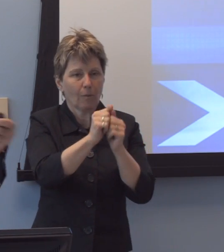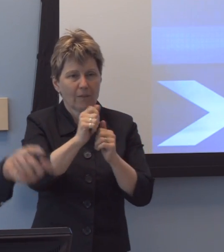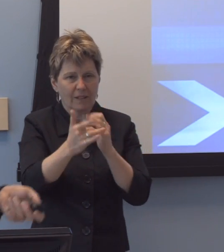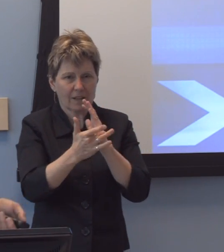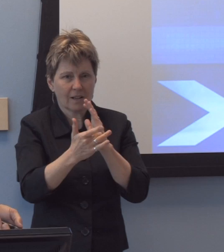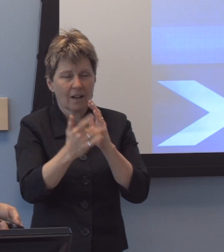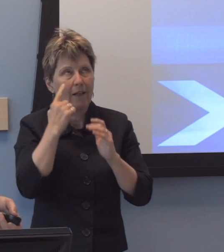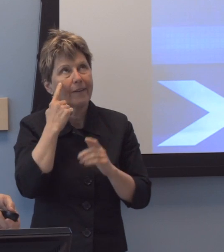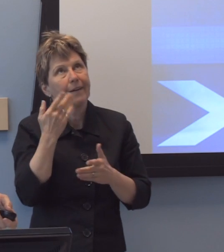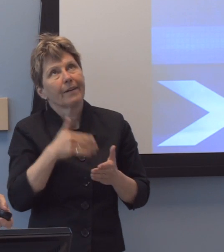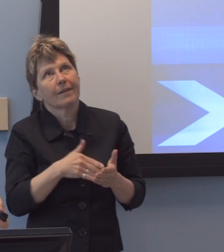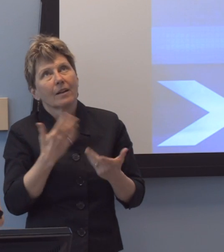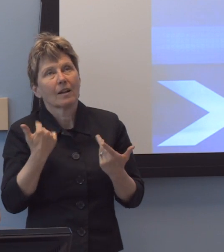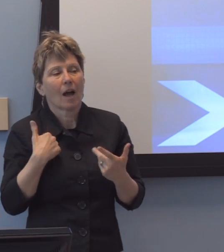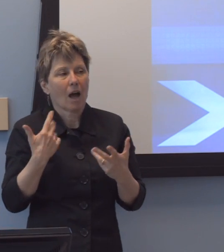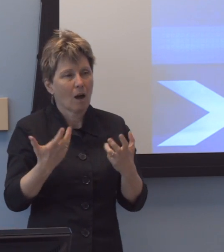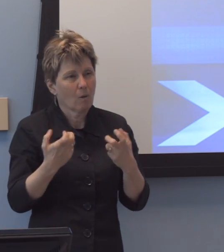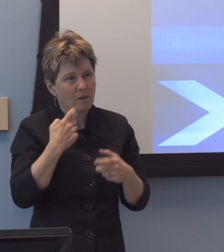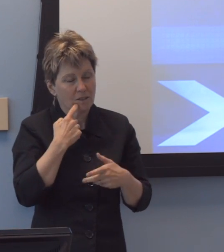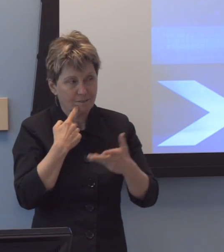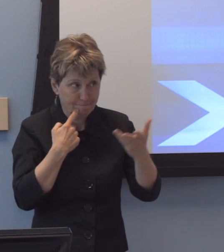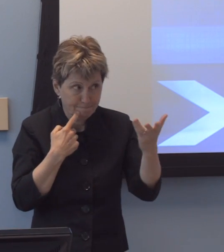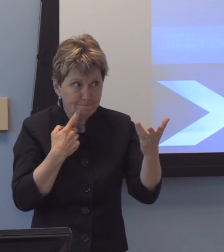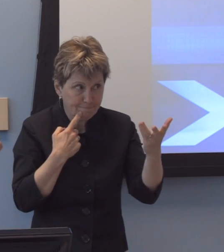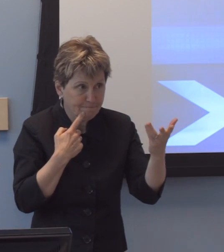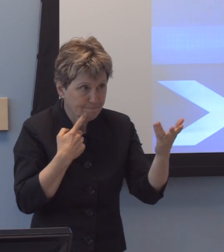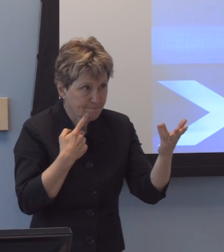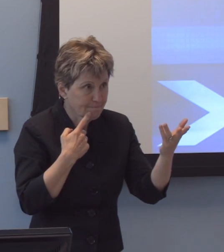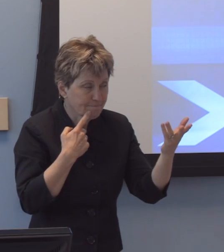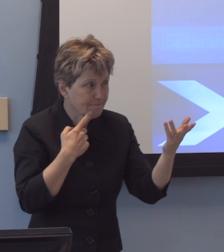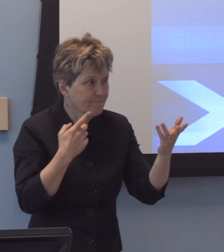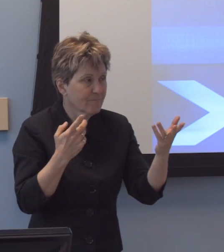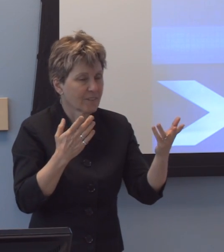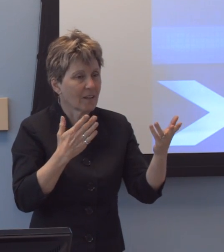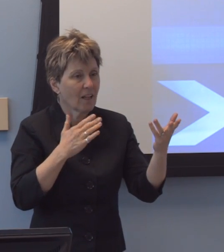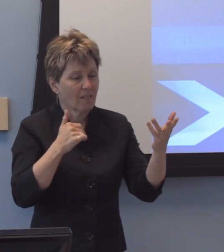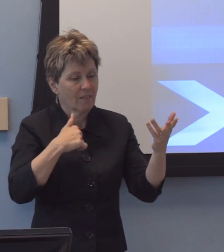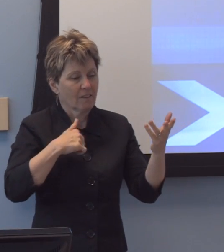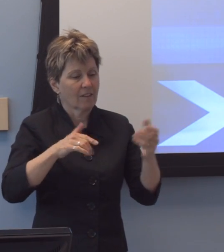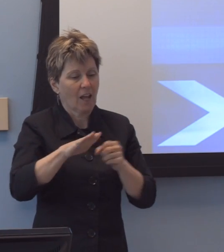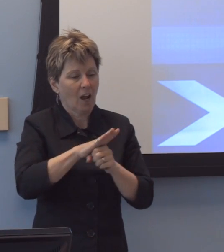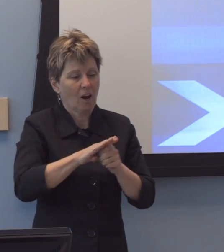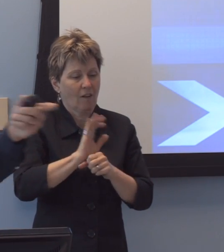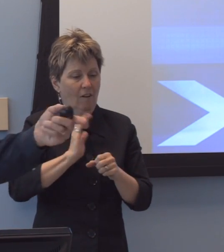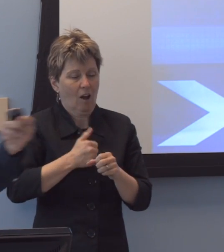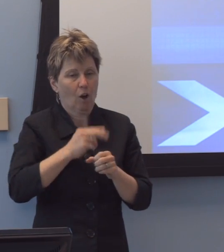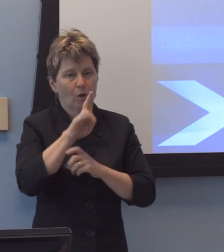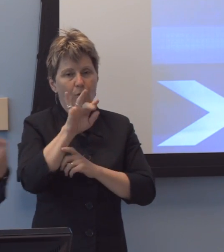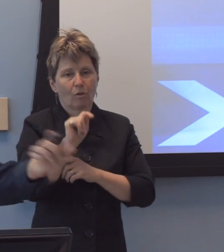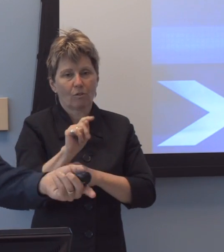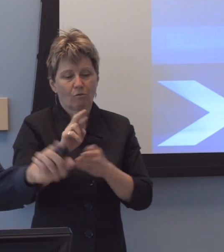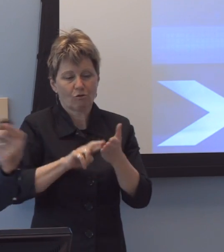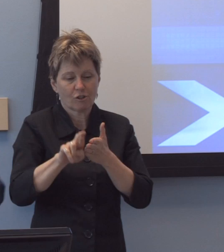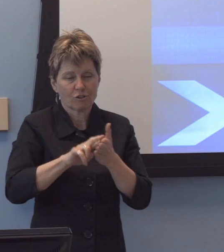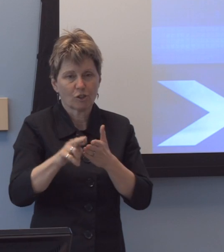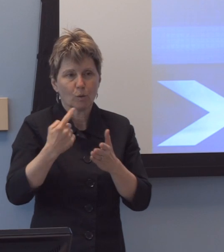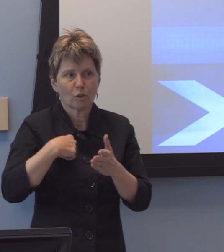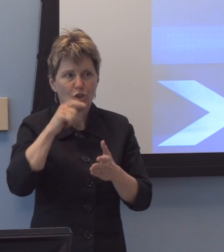uh-uh-uh, a pitch that I would make, of one of the-that this is an area of research in our unit, it's one that we should have a kinship with